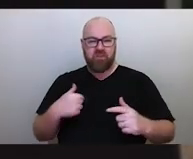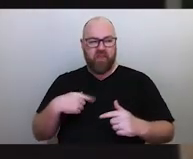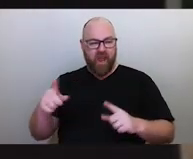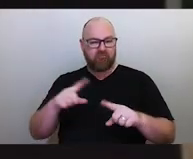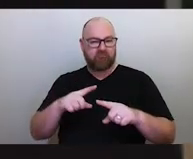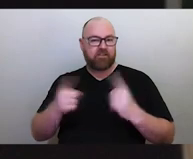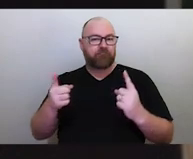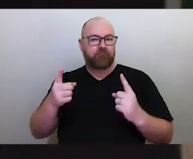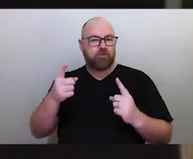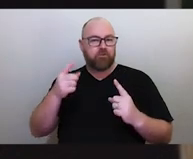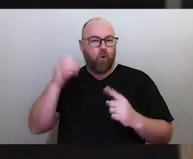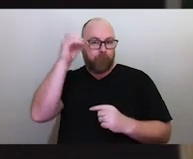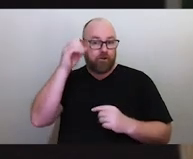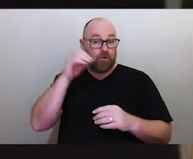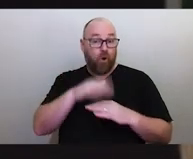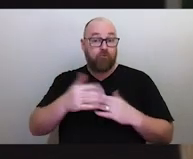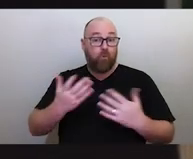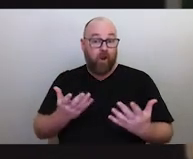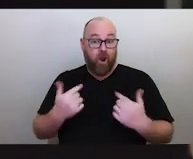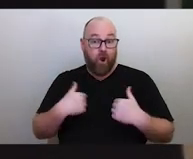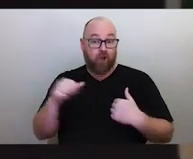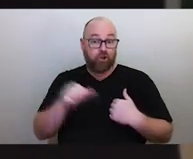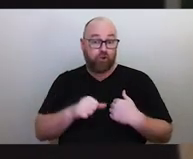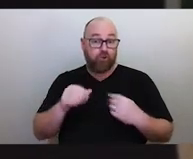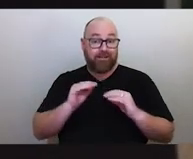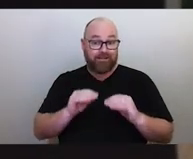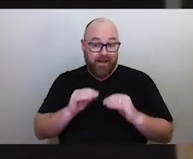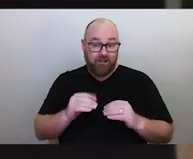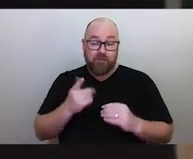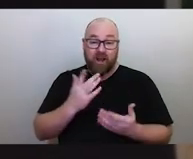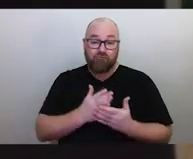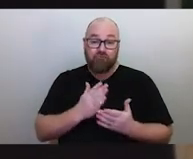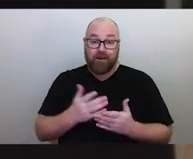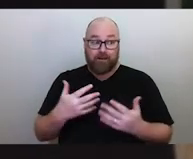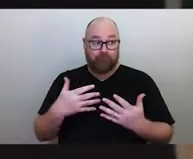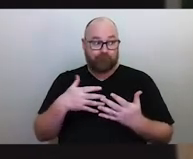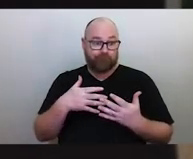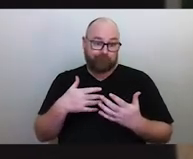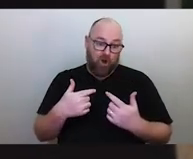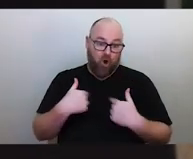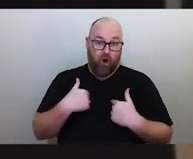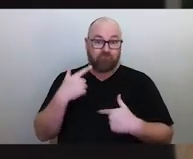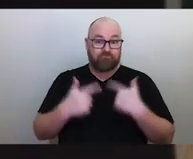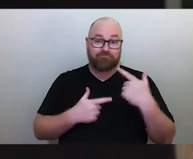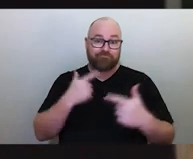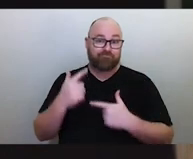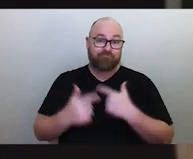And that takes me everywhere that you've just described from early childhood through primary.